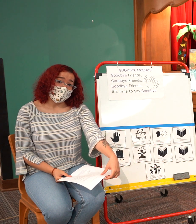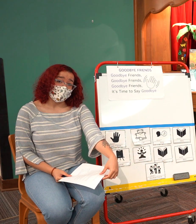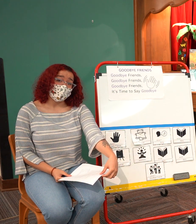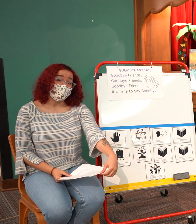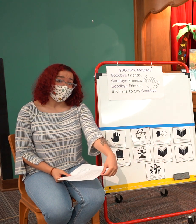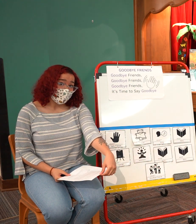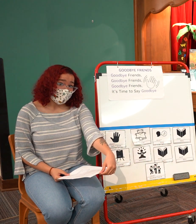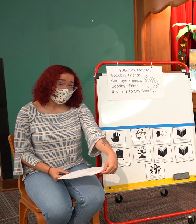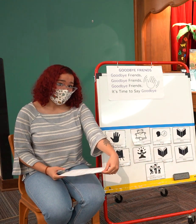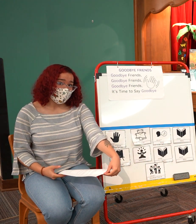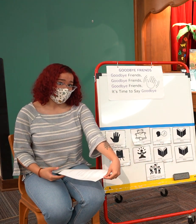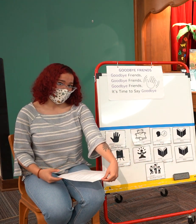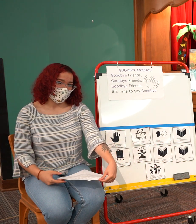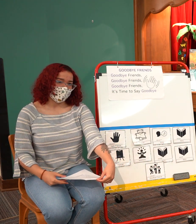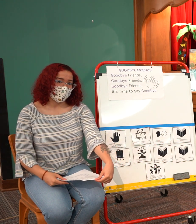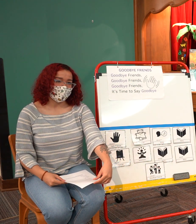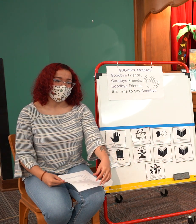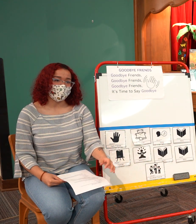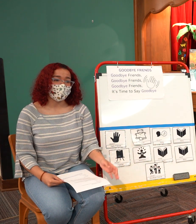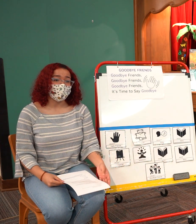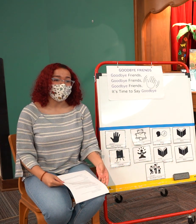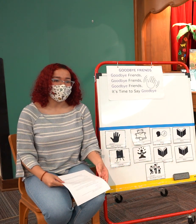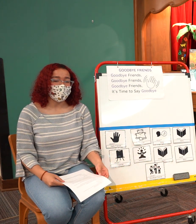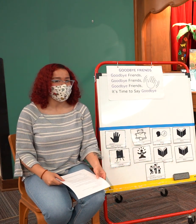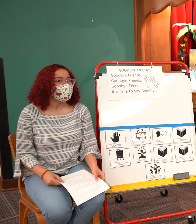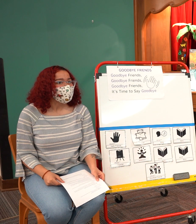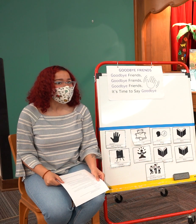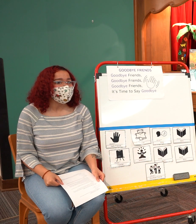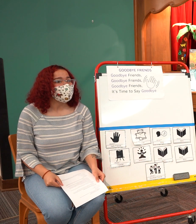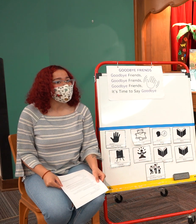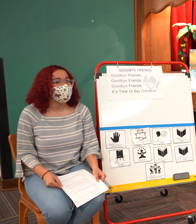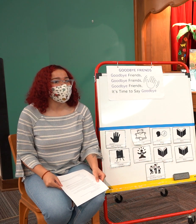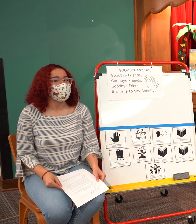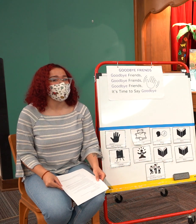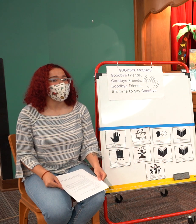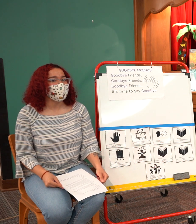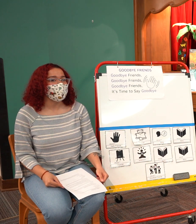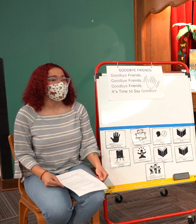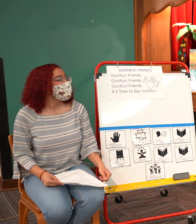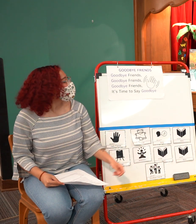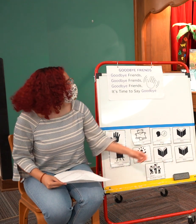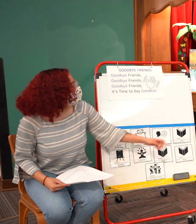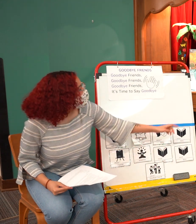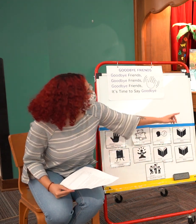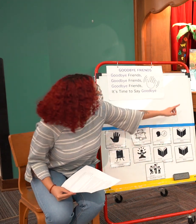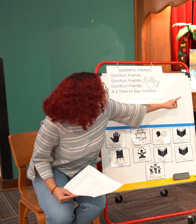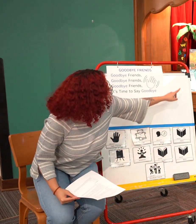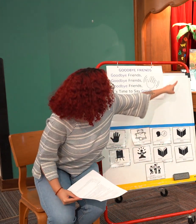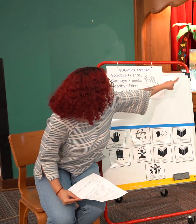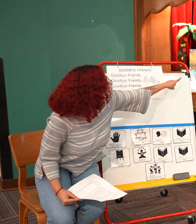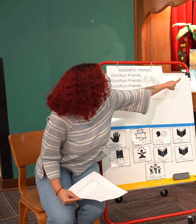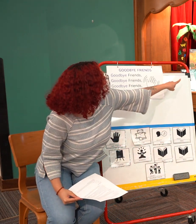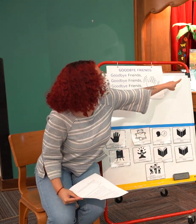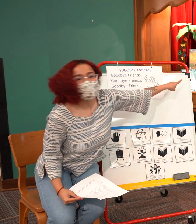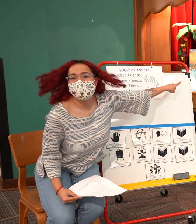sheet in the back there and all of the other programming that we have available for this